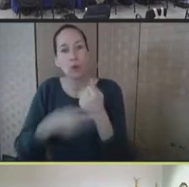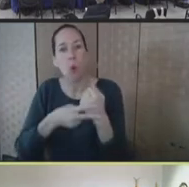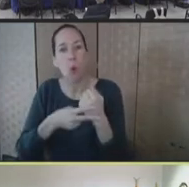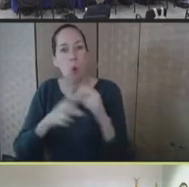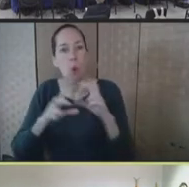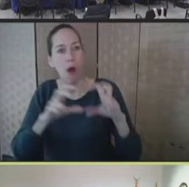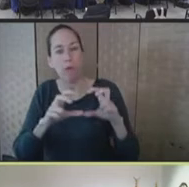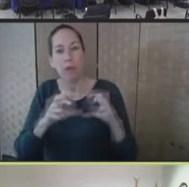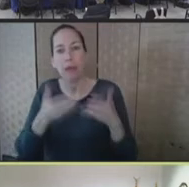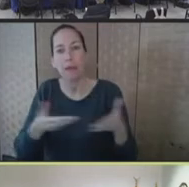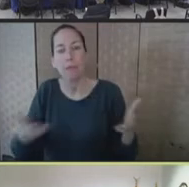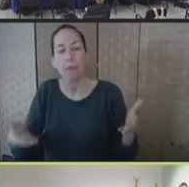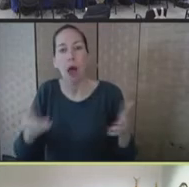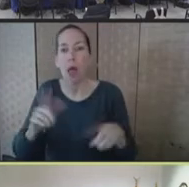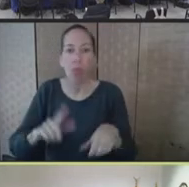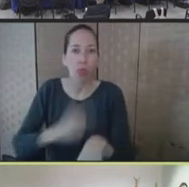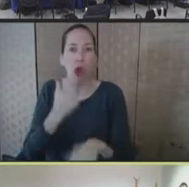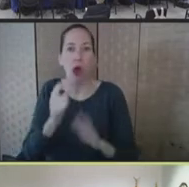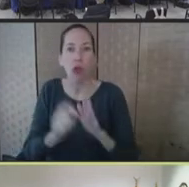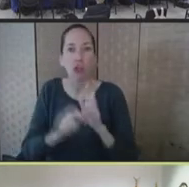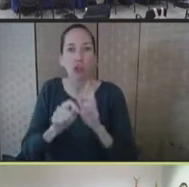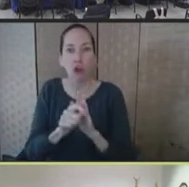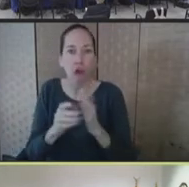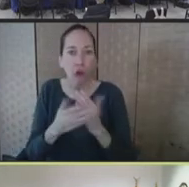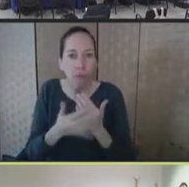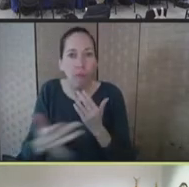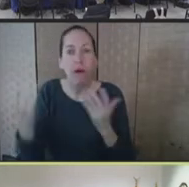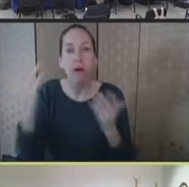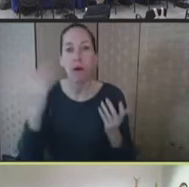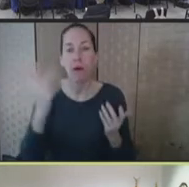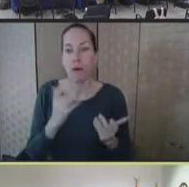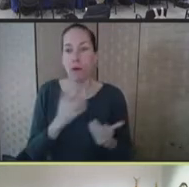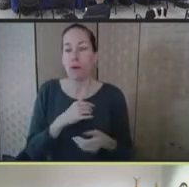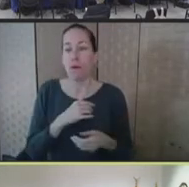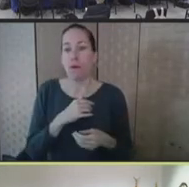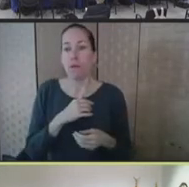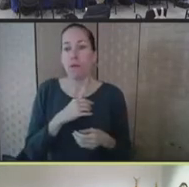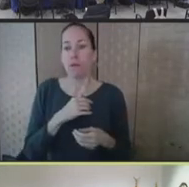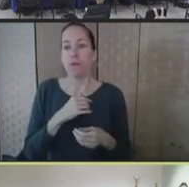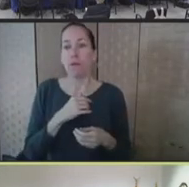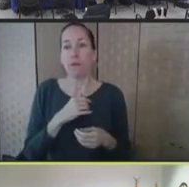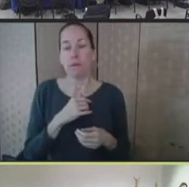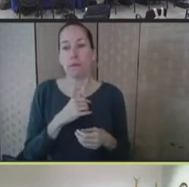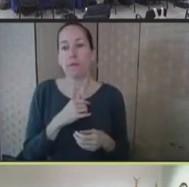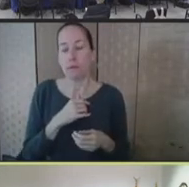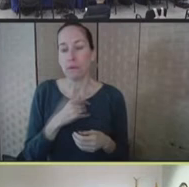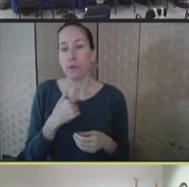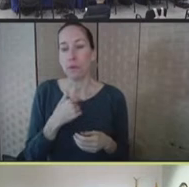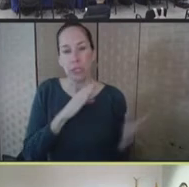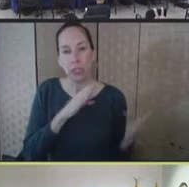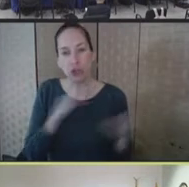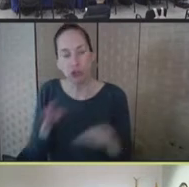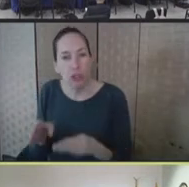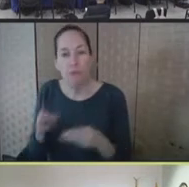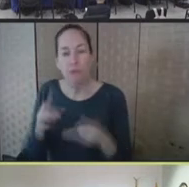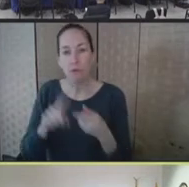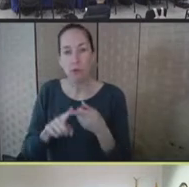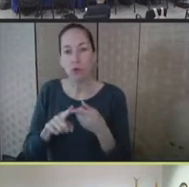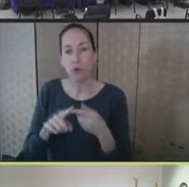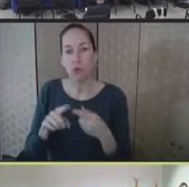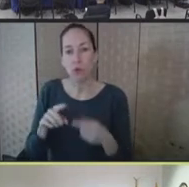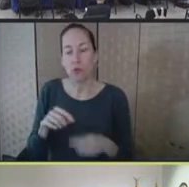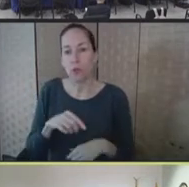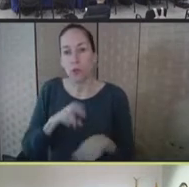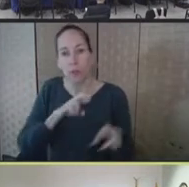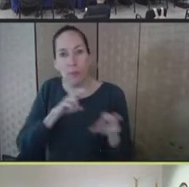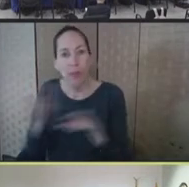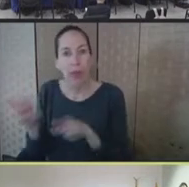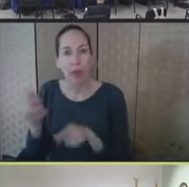for the eventual time that we shift back toward a preparedness effort for smallpox with these tools,